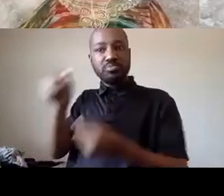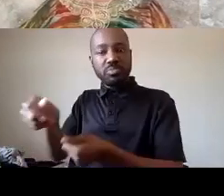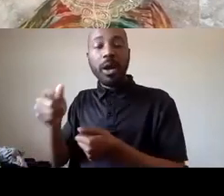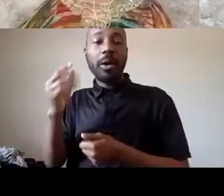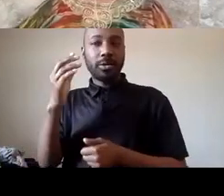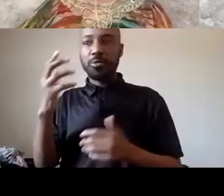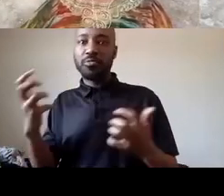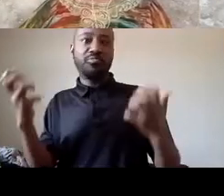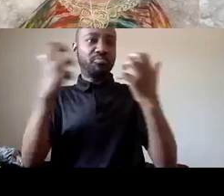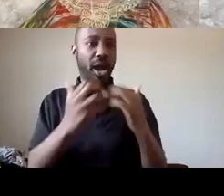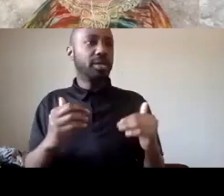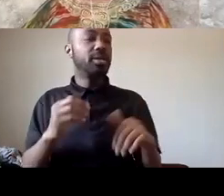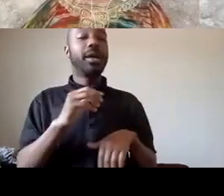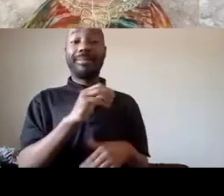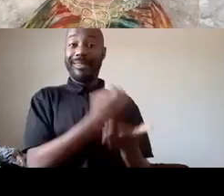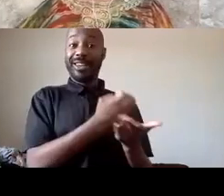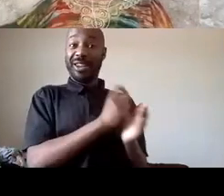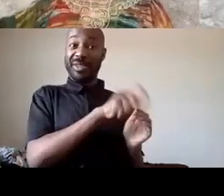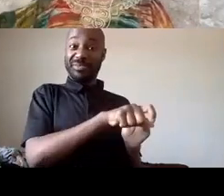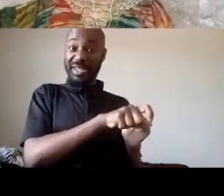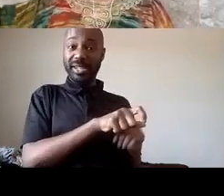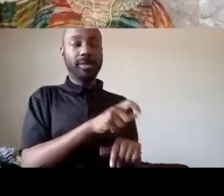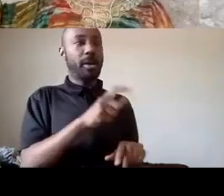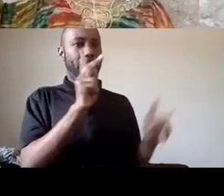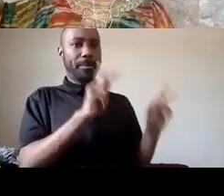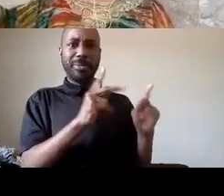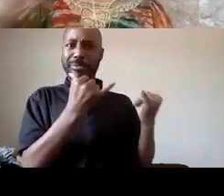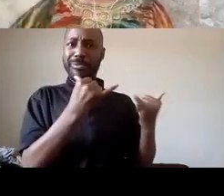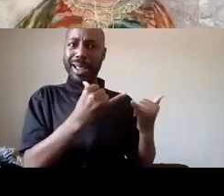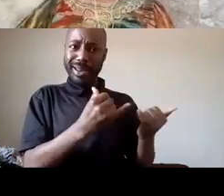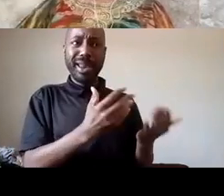of people who are losing their jobs we're also seeing a drastic drop in